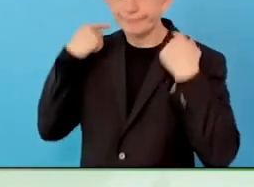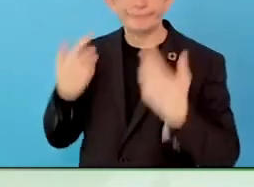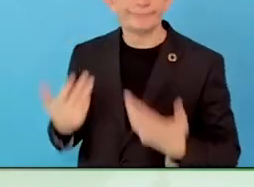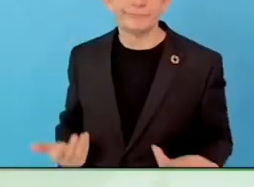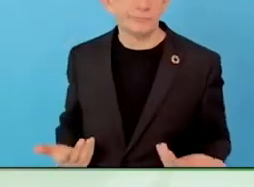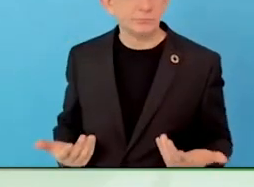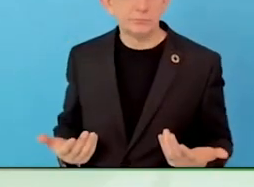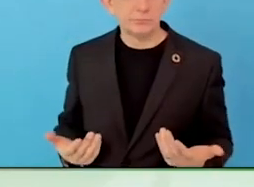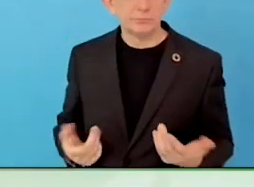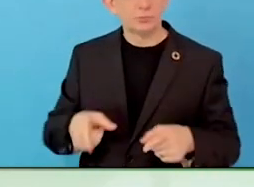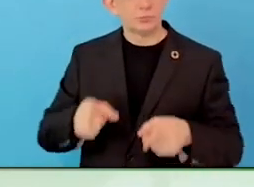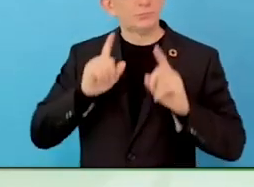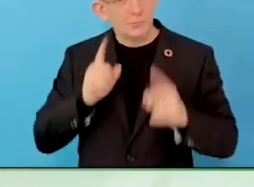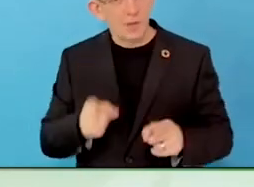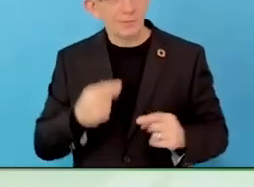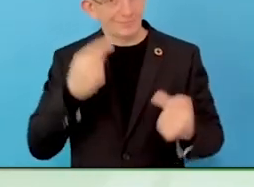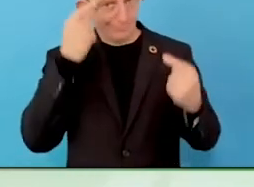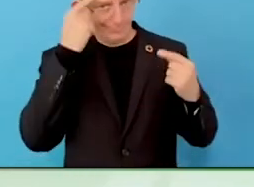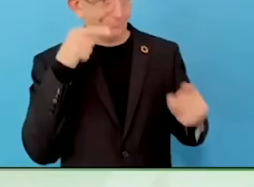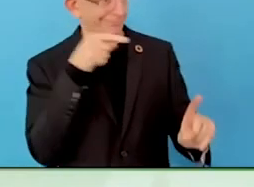How to respond to different questions from different angles.